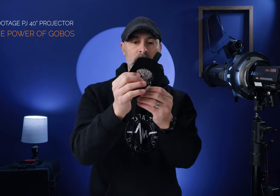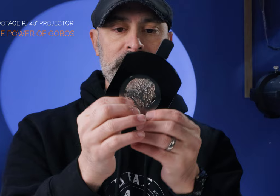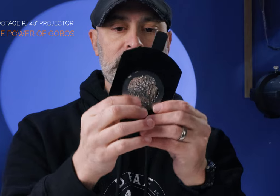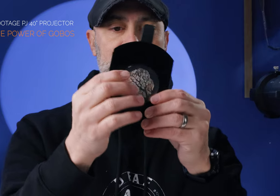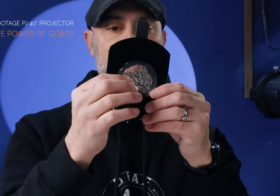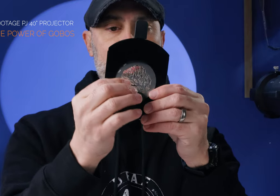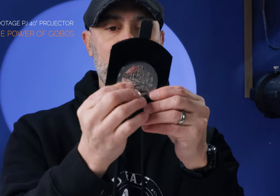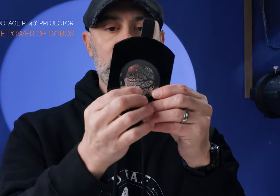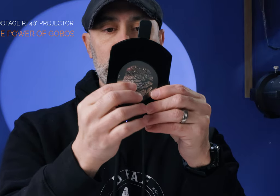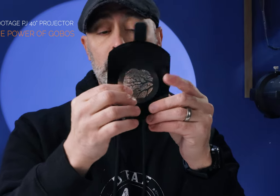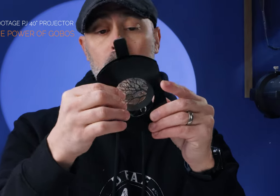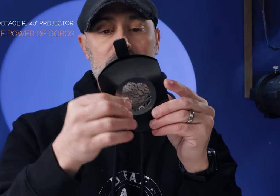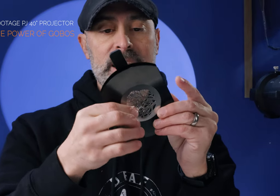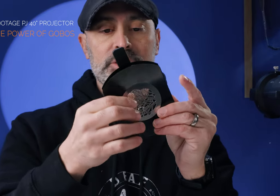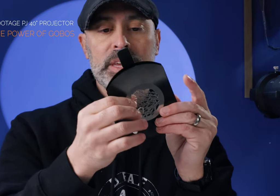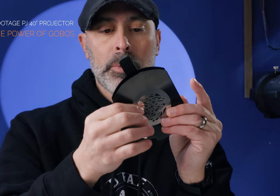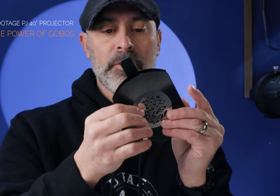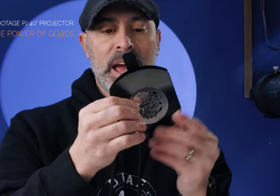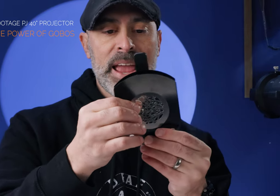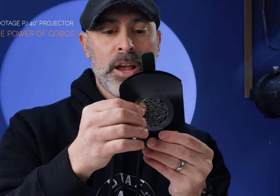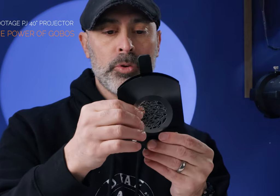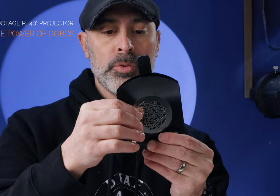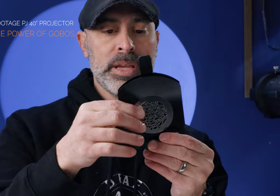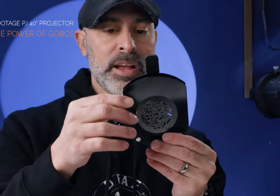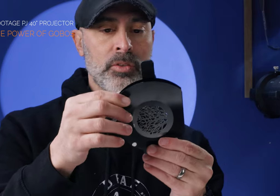and as you can see you can rotate it so you can get whatever kind of angle you need there on the